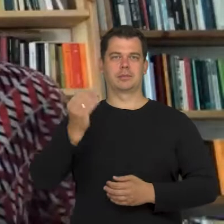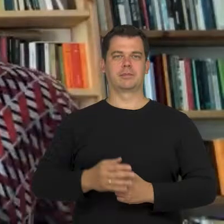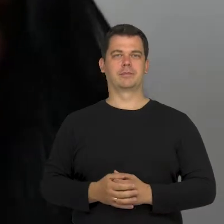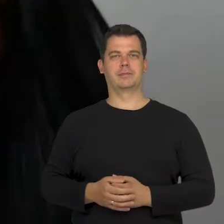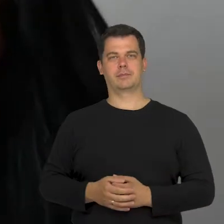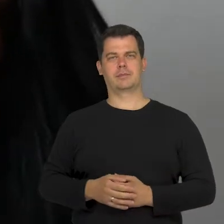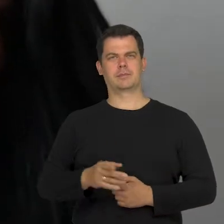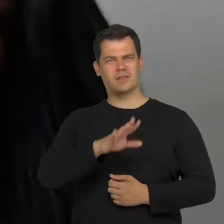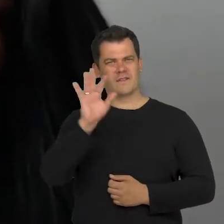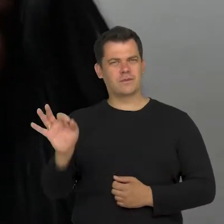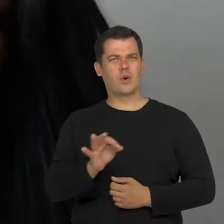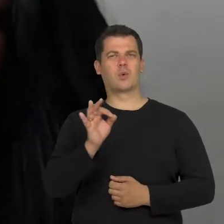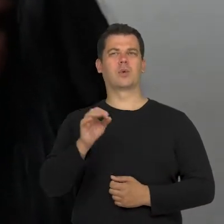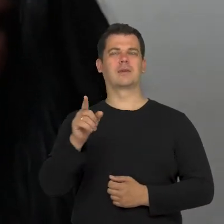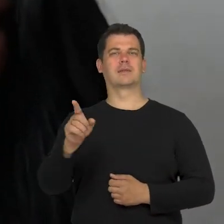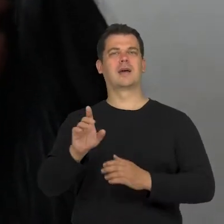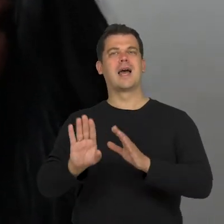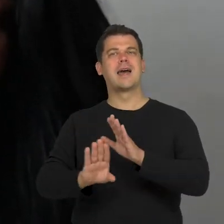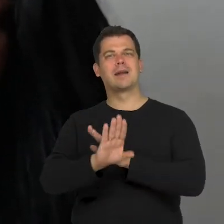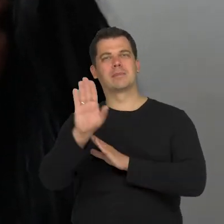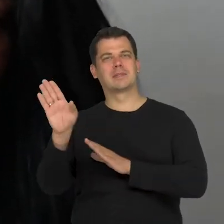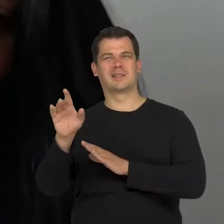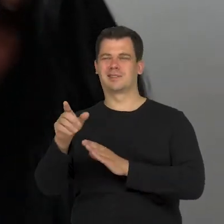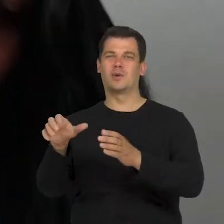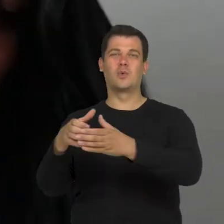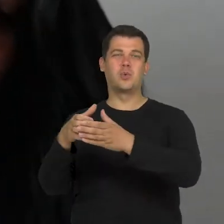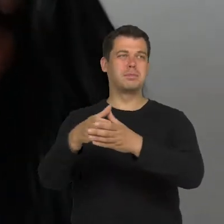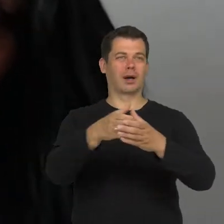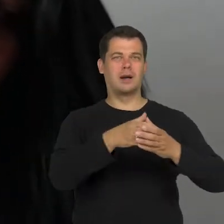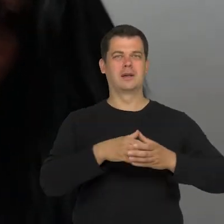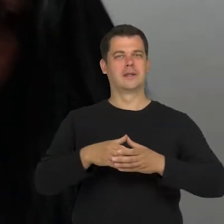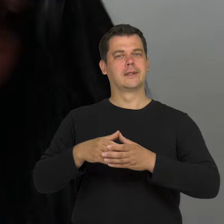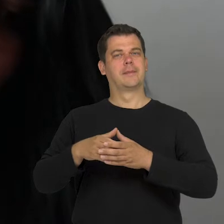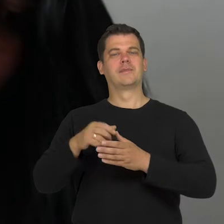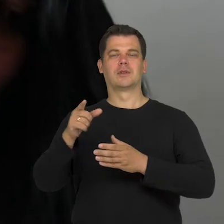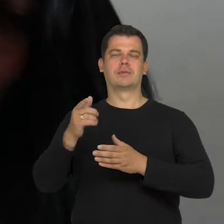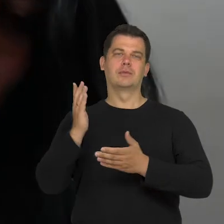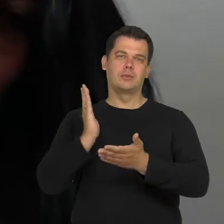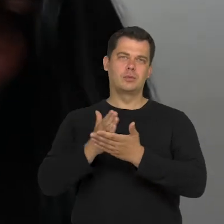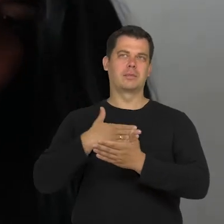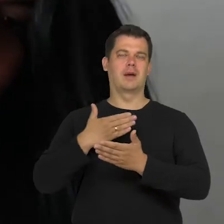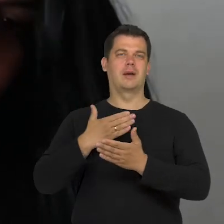In general, the subject of representation is again, limited by a norm.